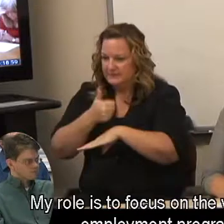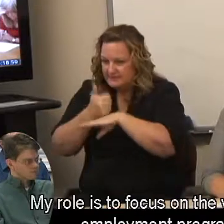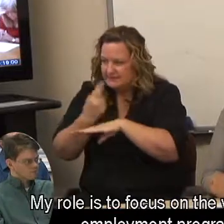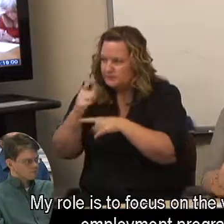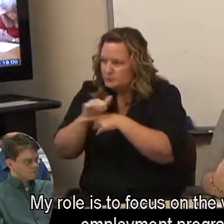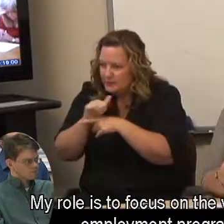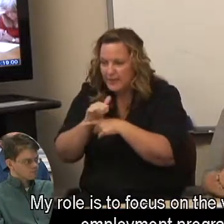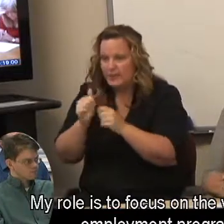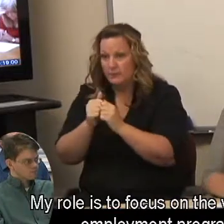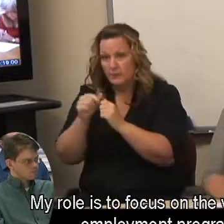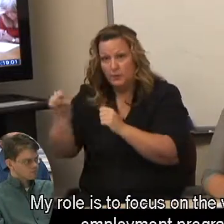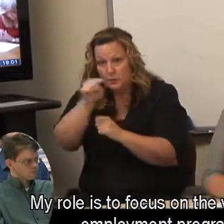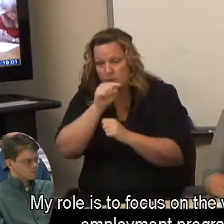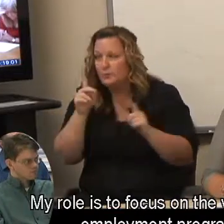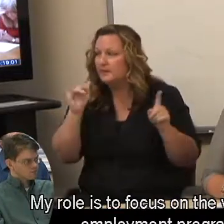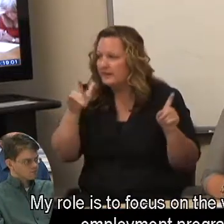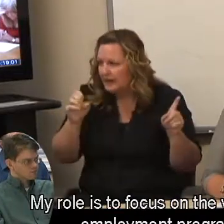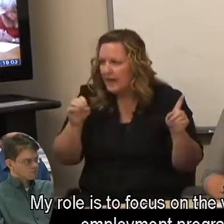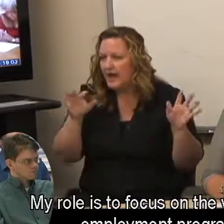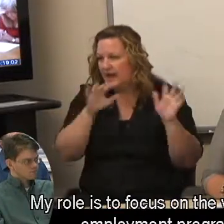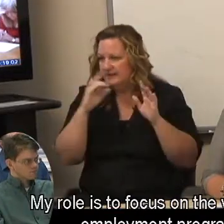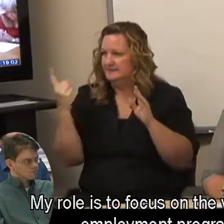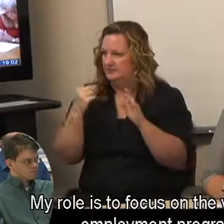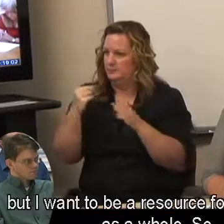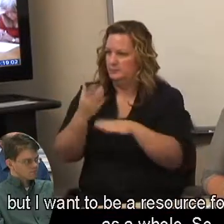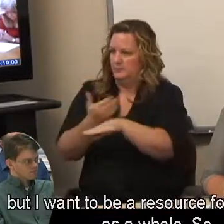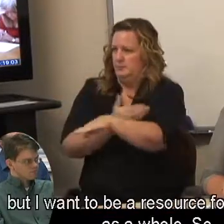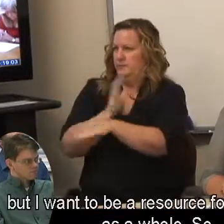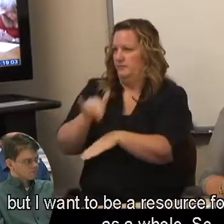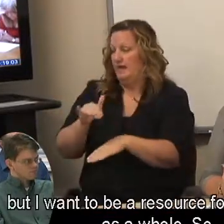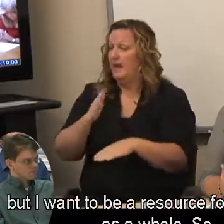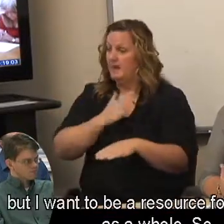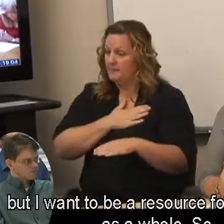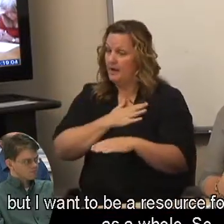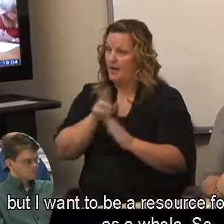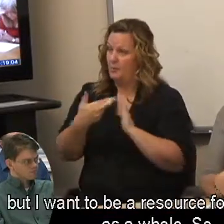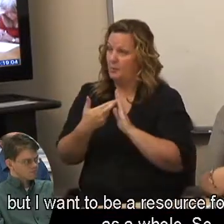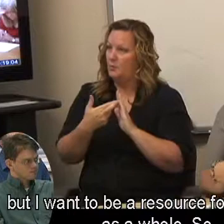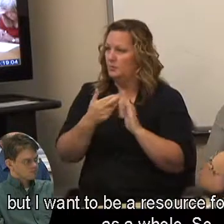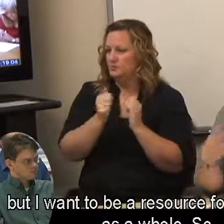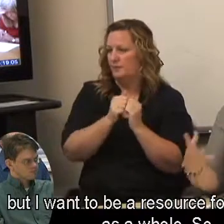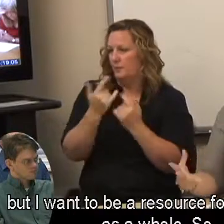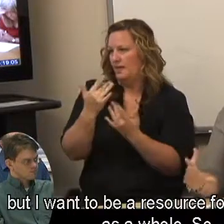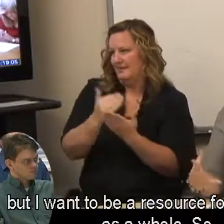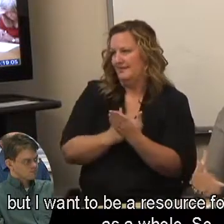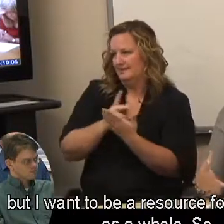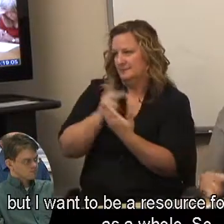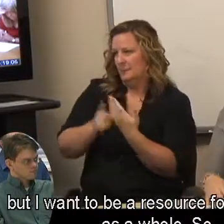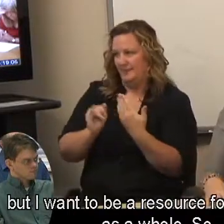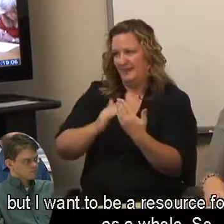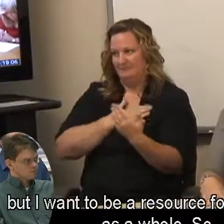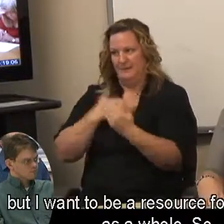My role is to focus on the waiting list employment program, but I want to be a resource for the Division as a whole. So -